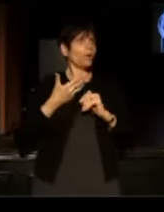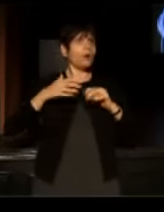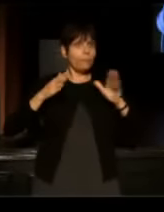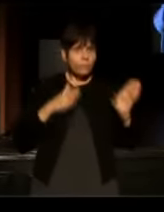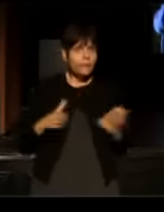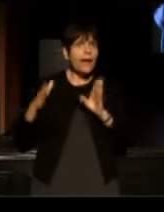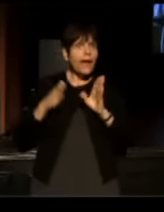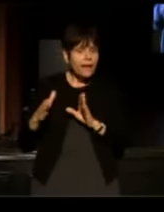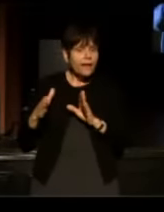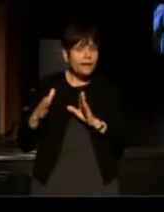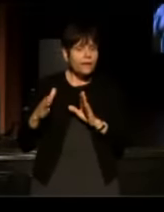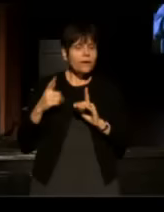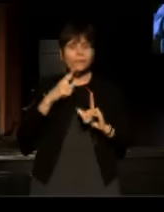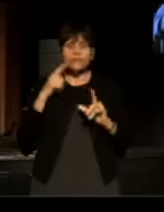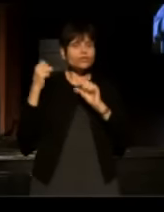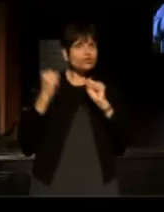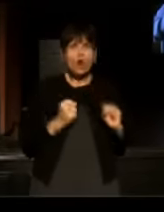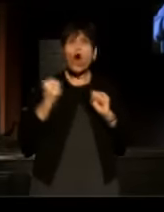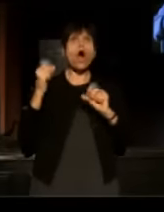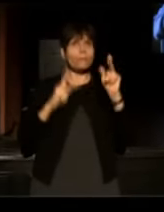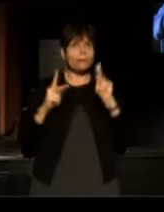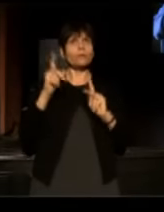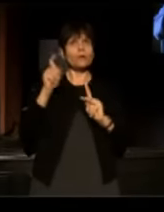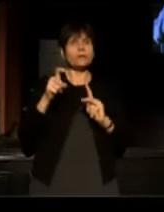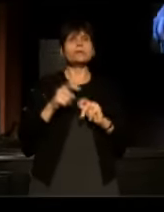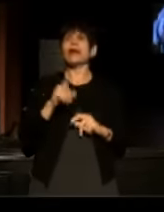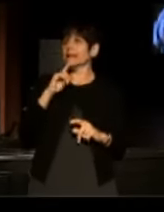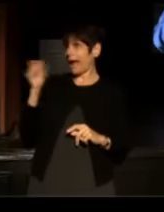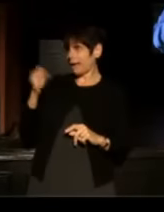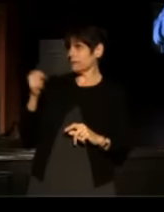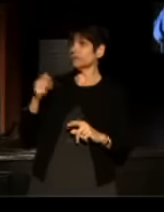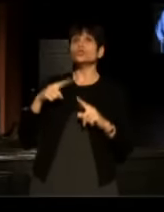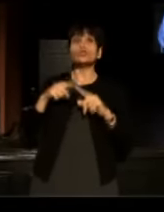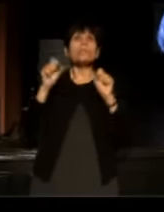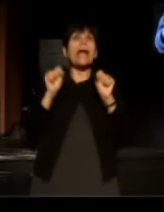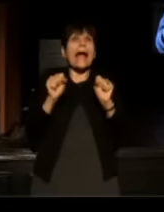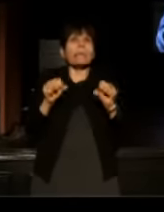but you need strong people, - Yeah, absolutely to be able to do that.